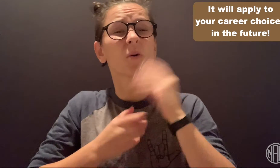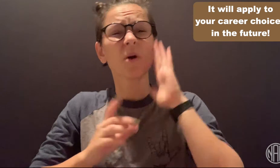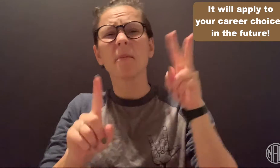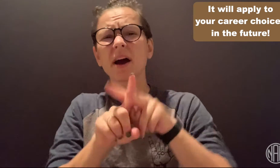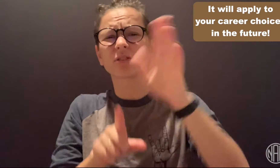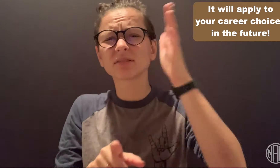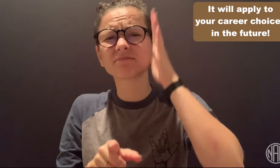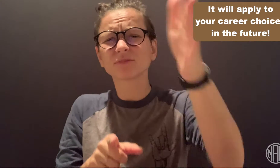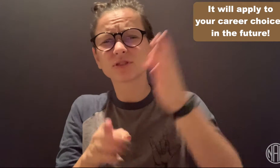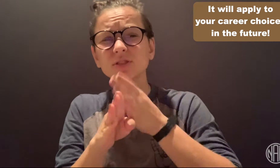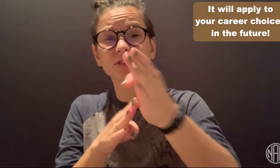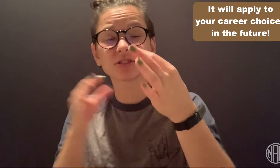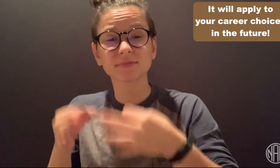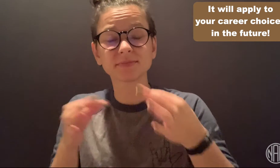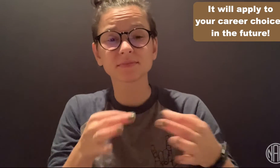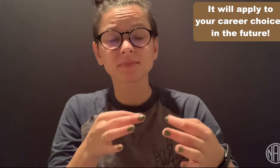to your career choices in the future!